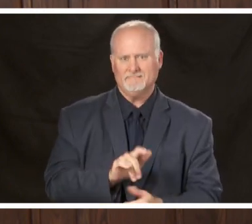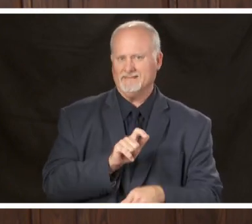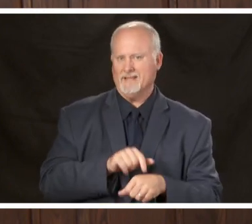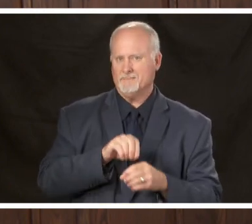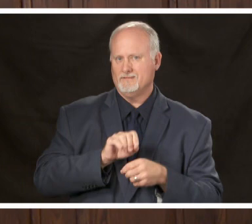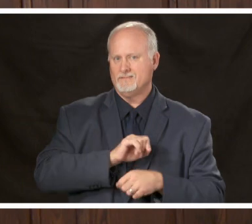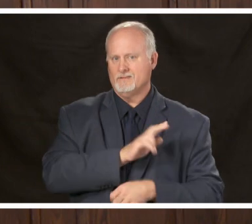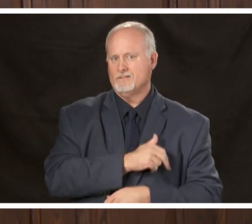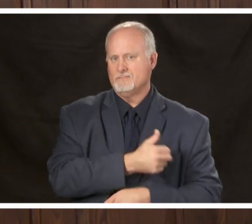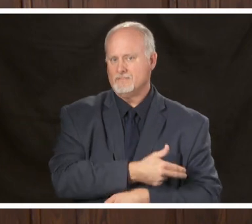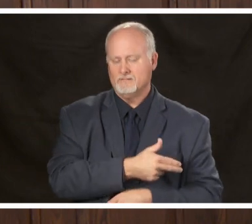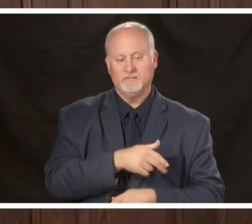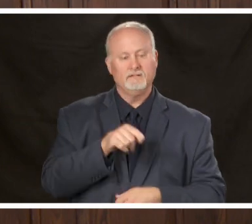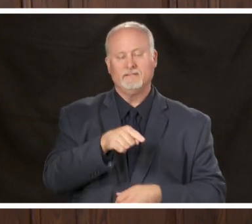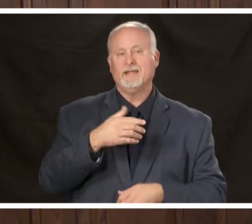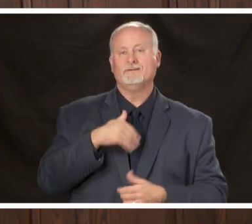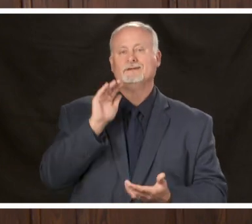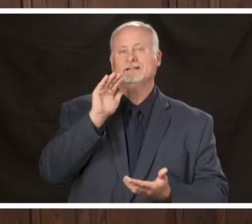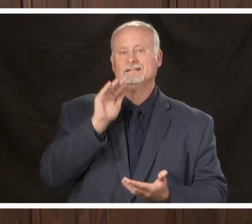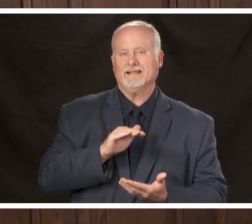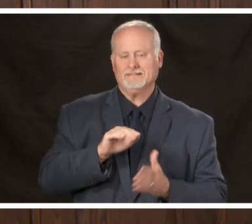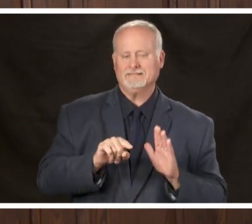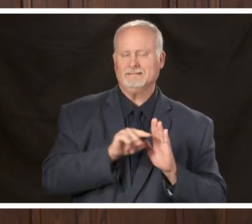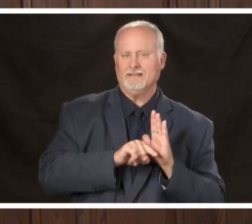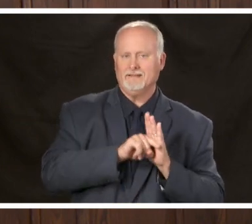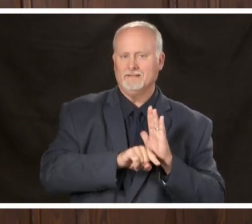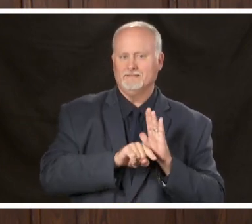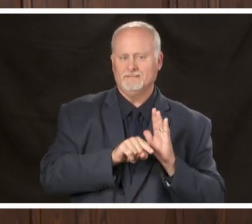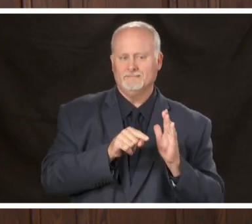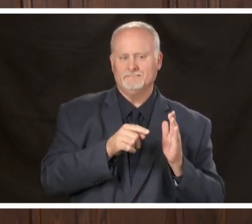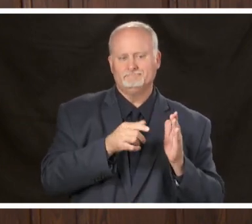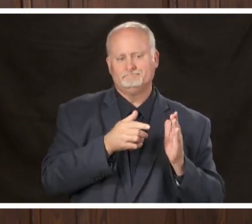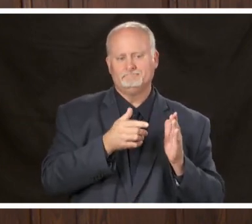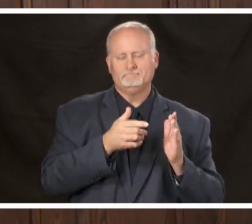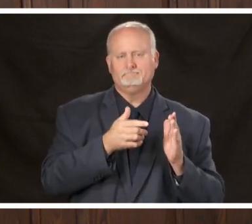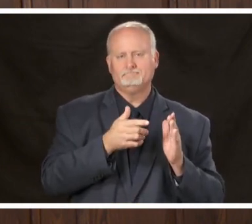from the virus and there's some suggestion that there may be a benefit